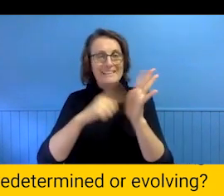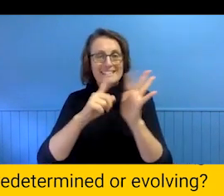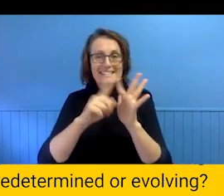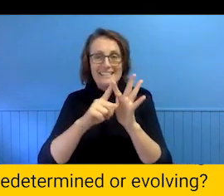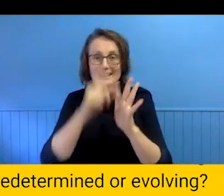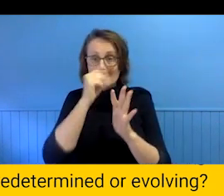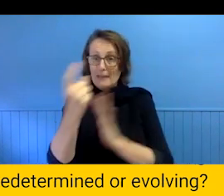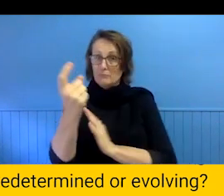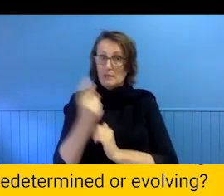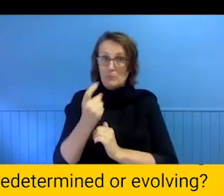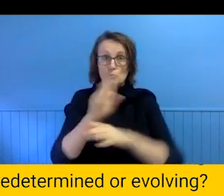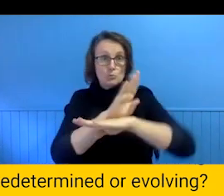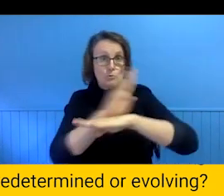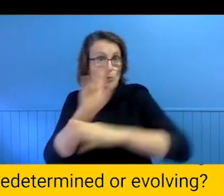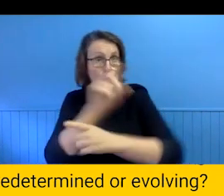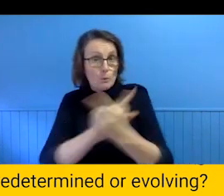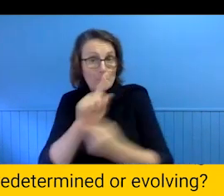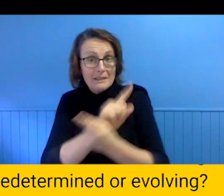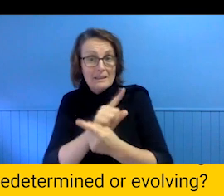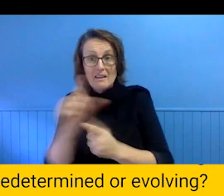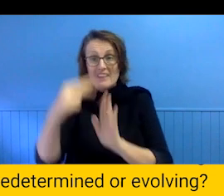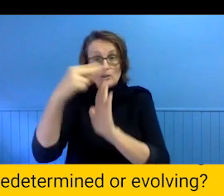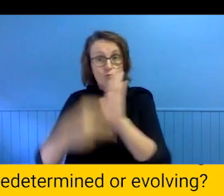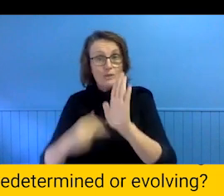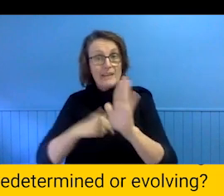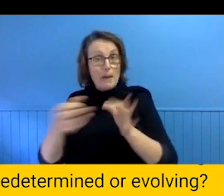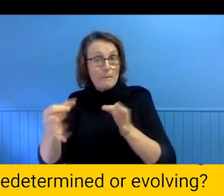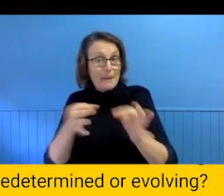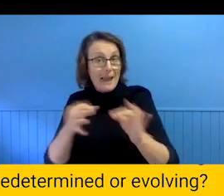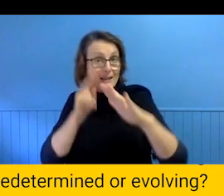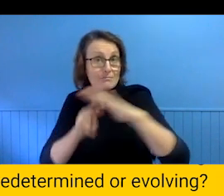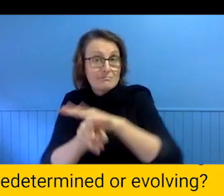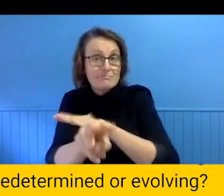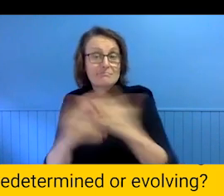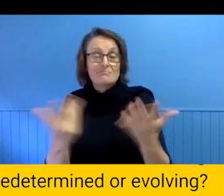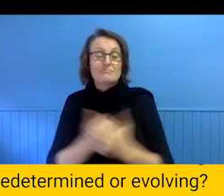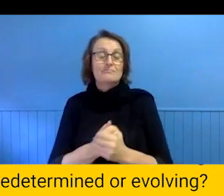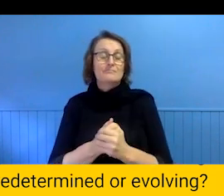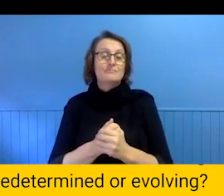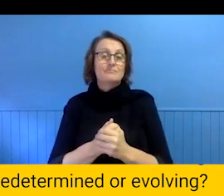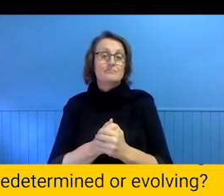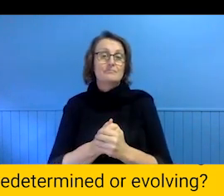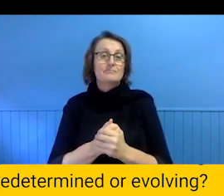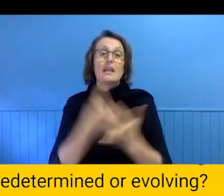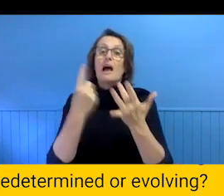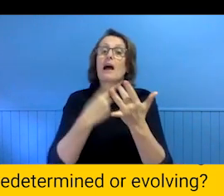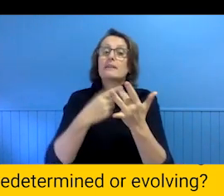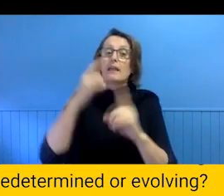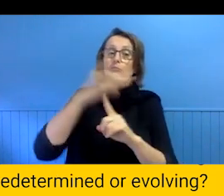plans or ask us anything, really. Another fundamental that we firmly believe is that we have to do the work.